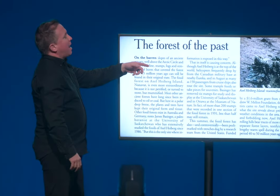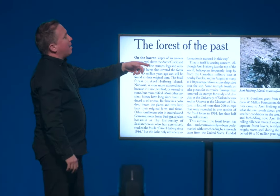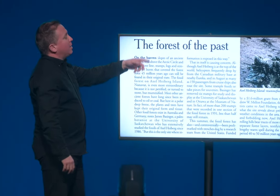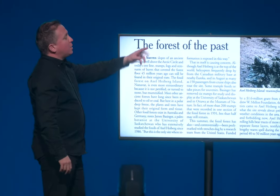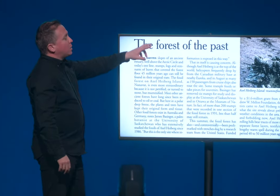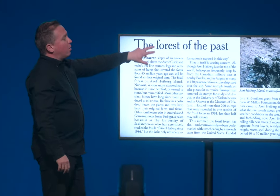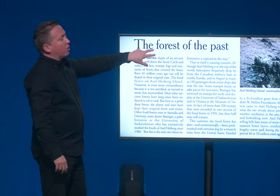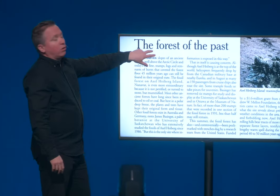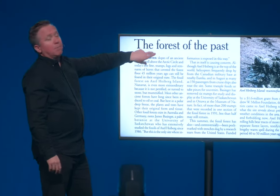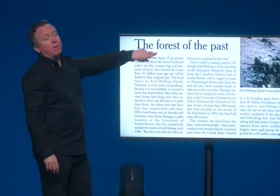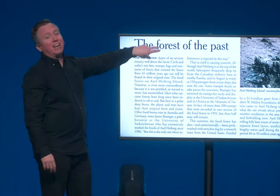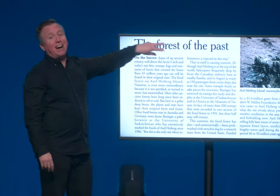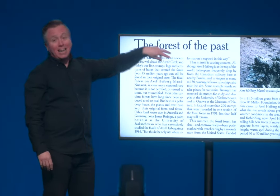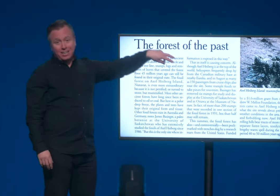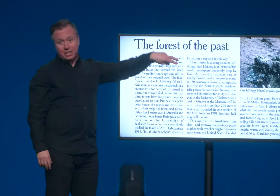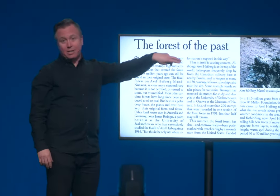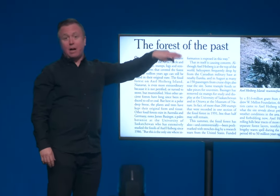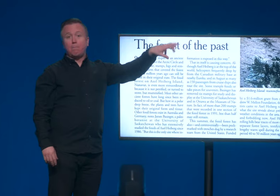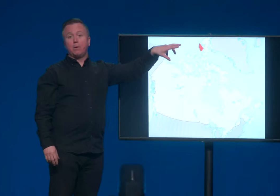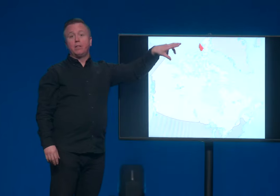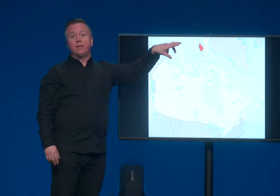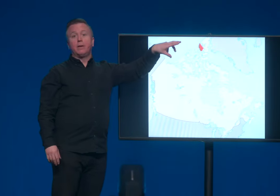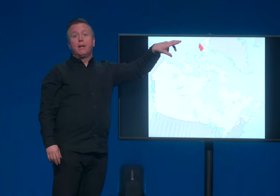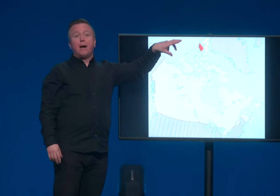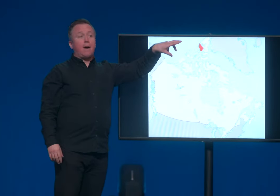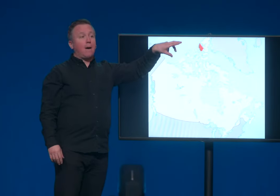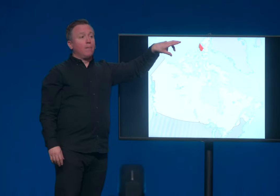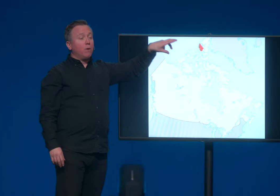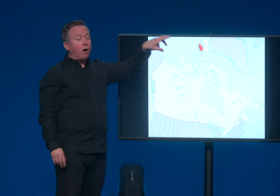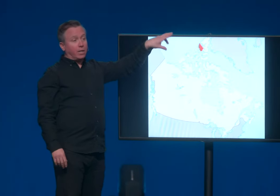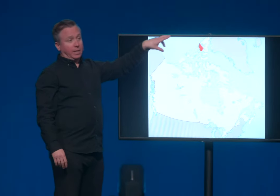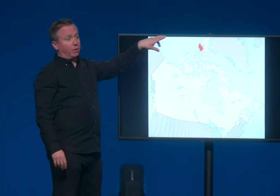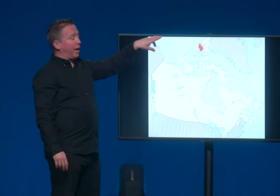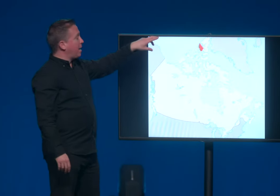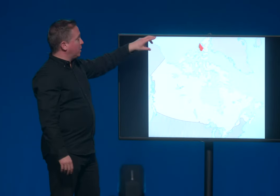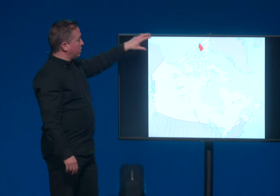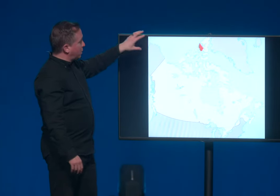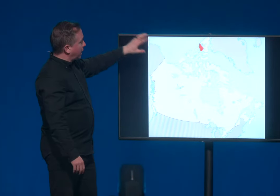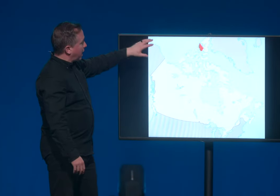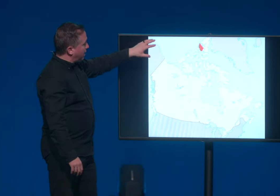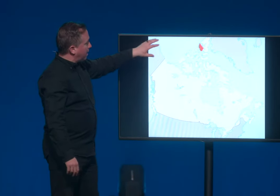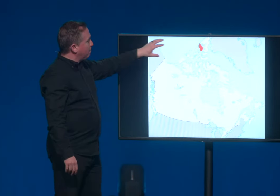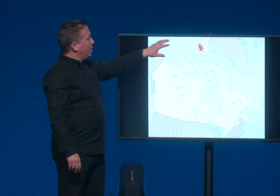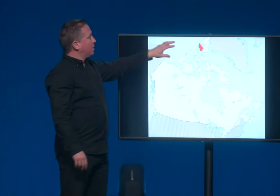And this is an article about an island up in the Arctic. Okay. And so this is Canada.